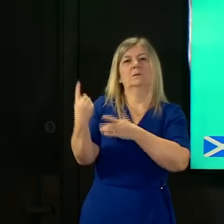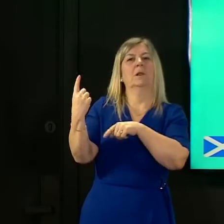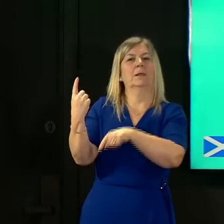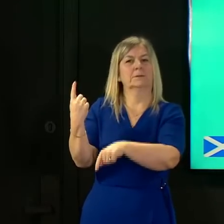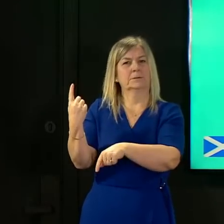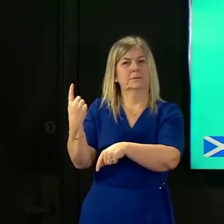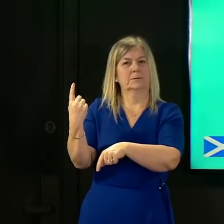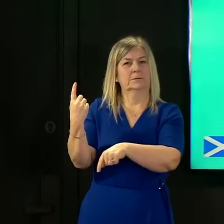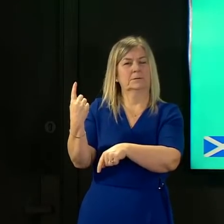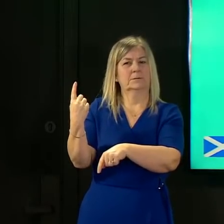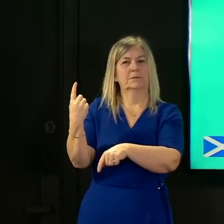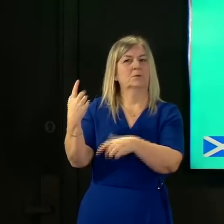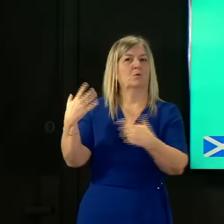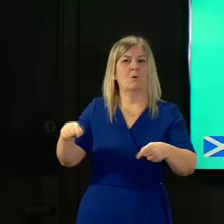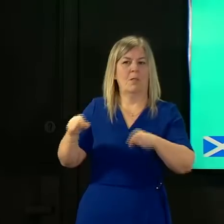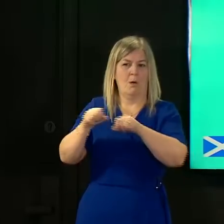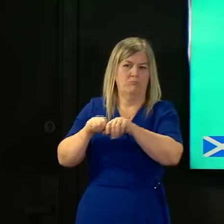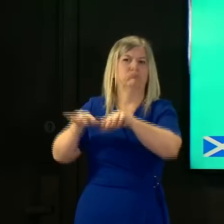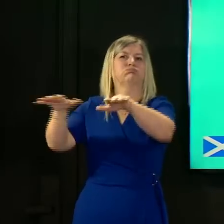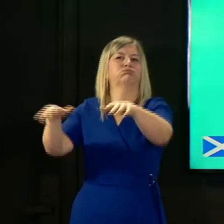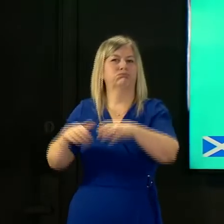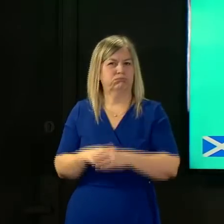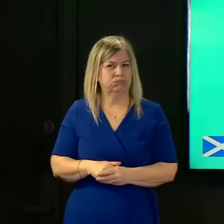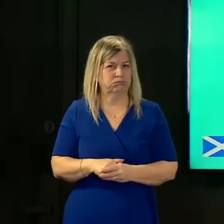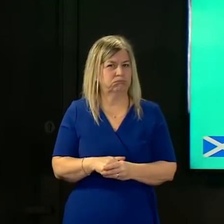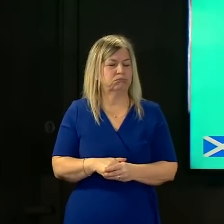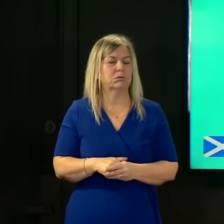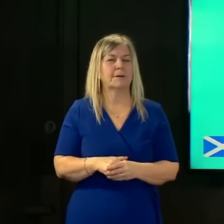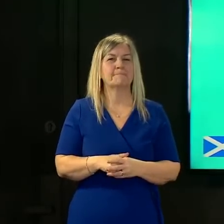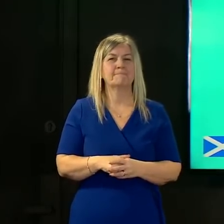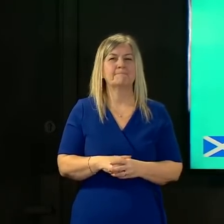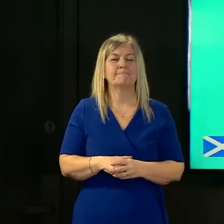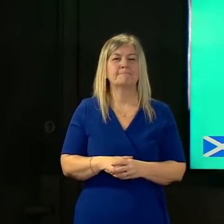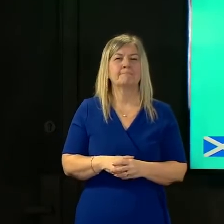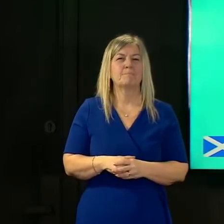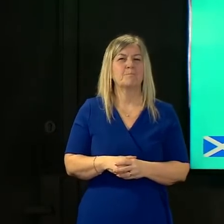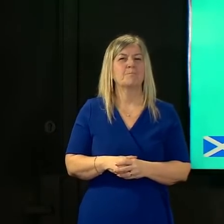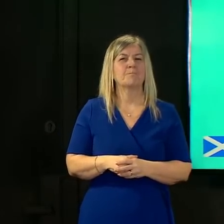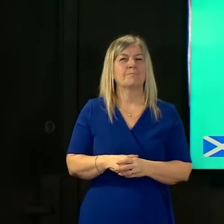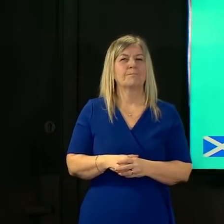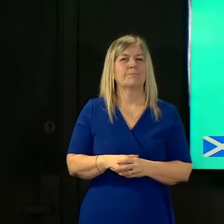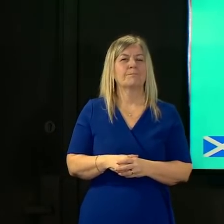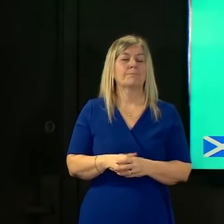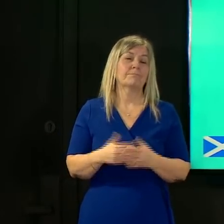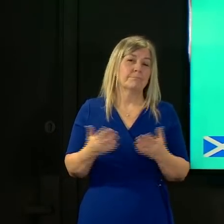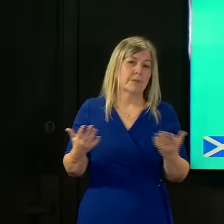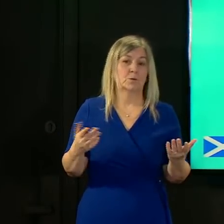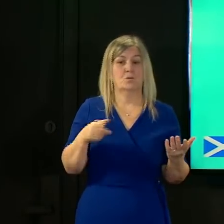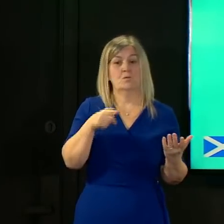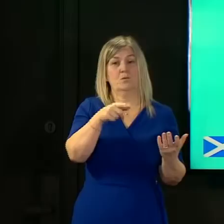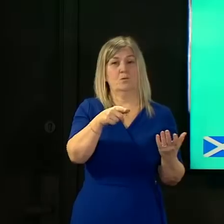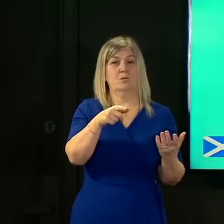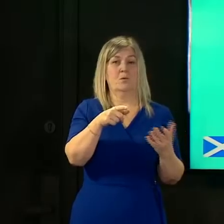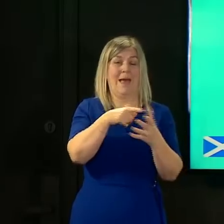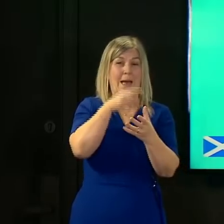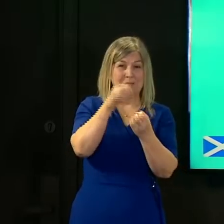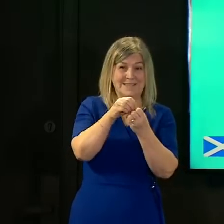of other viral variants that we have across the country just now in the case of the aberdeen